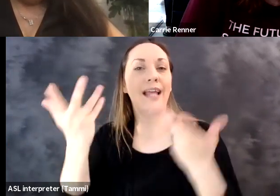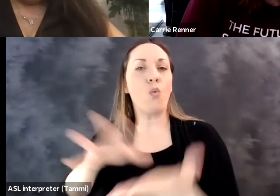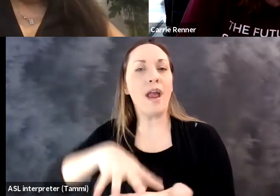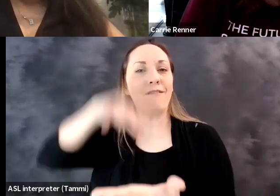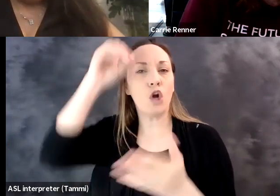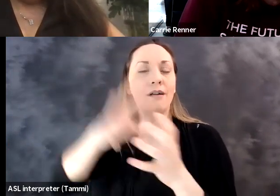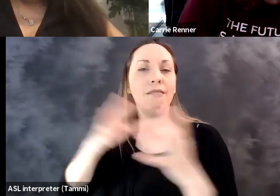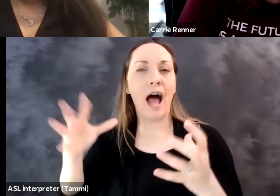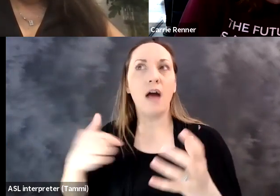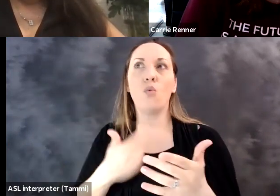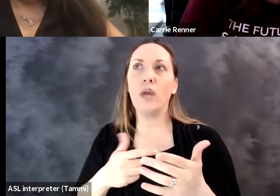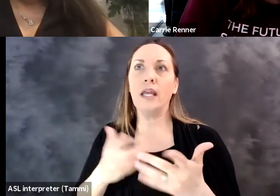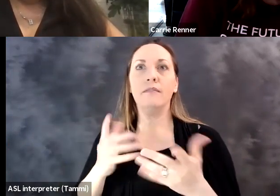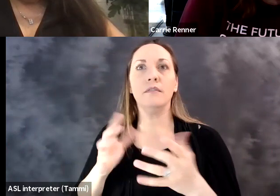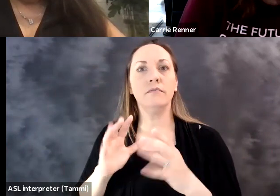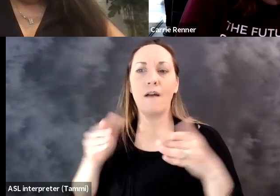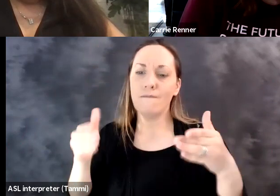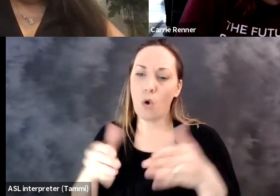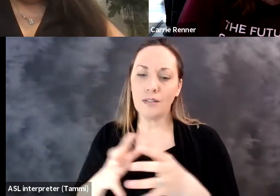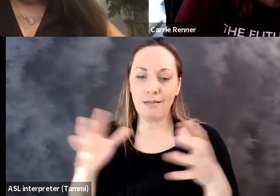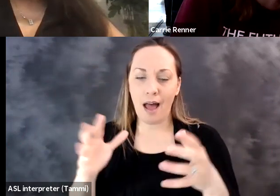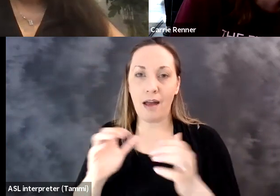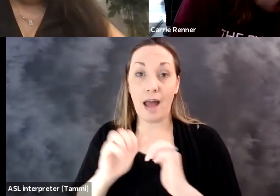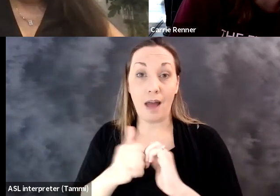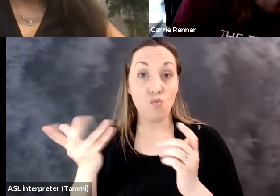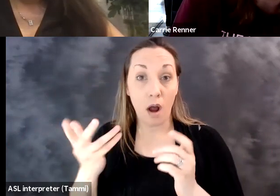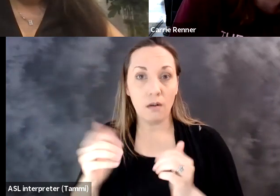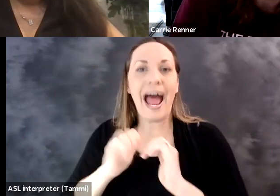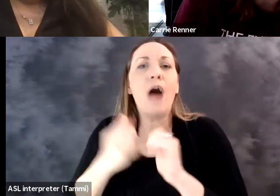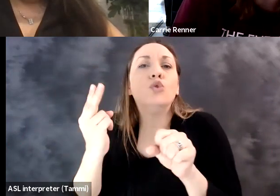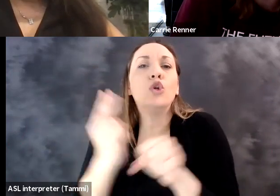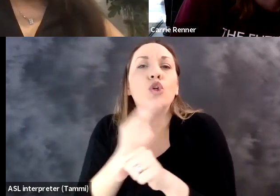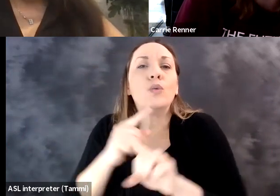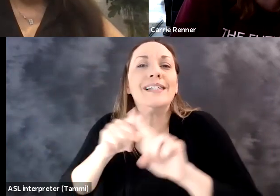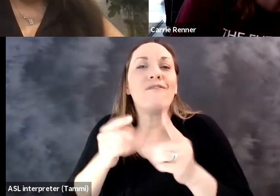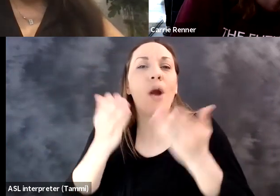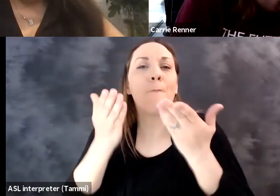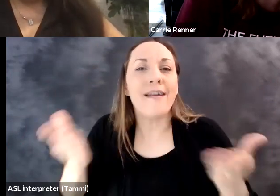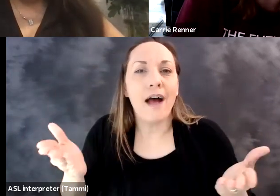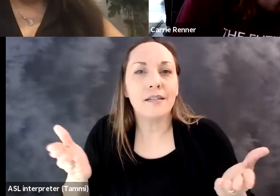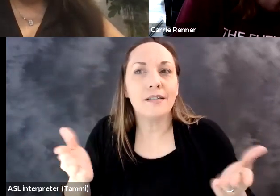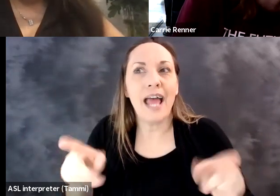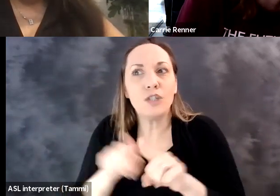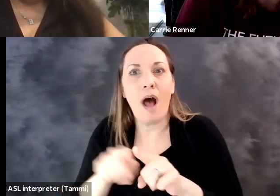I think the other is really the other thing that we've learned a lot is that we've done a ton on how to use different